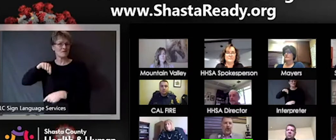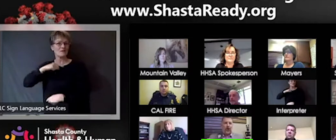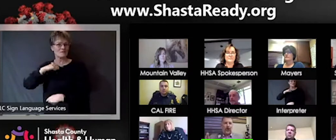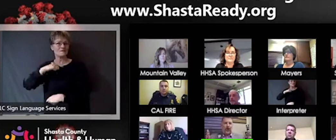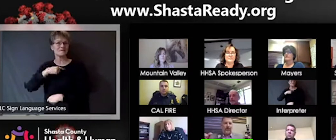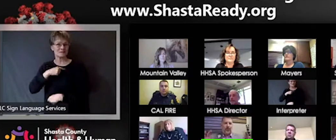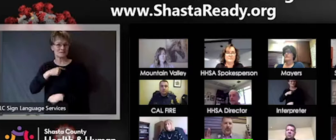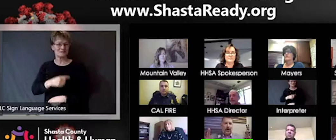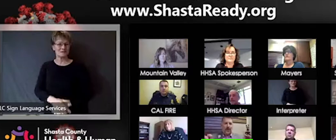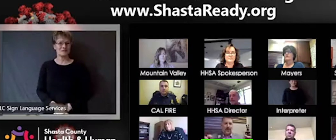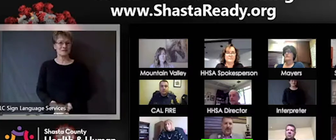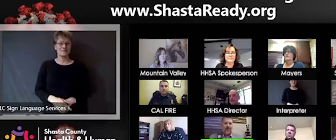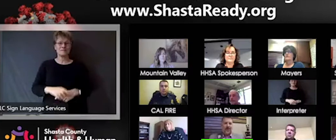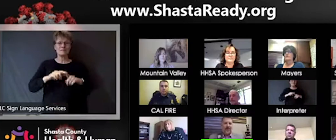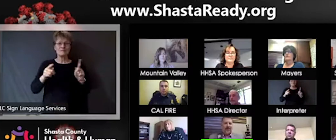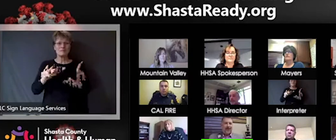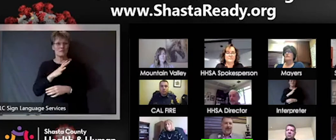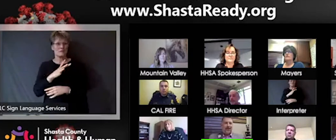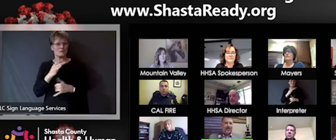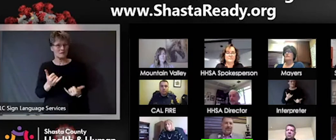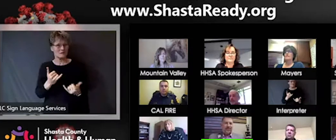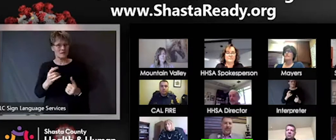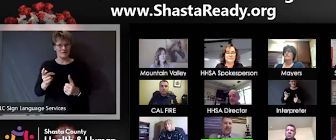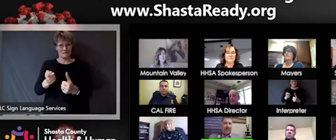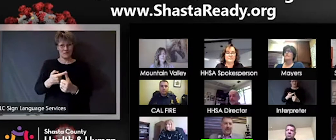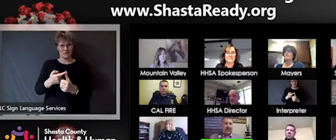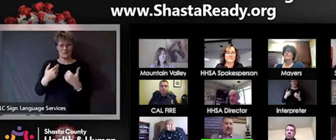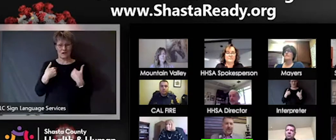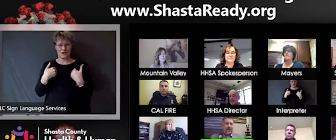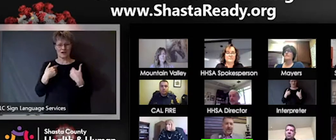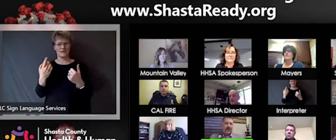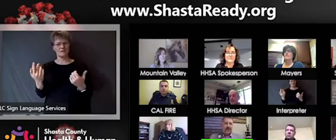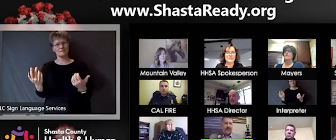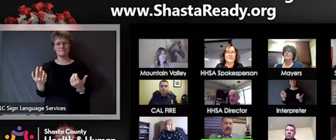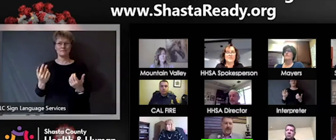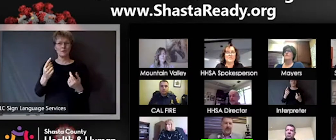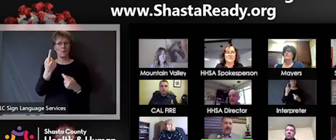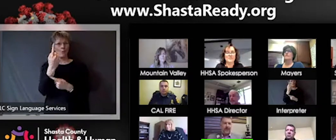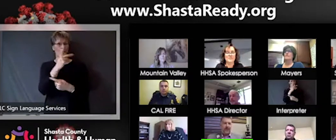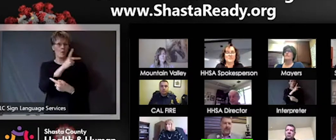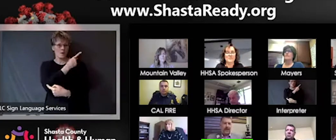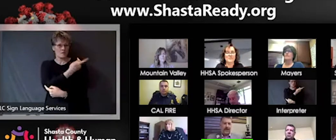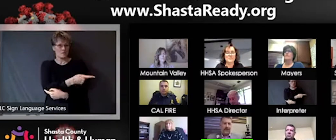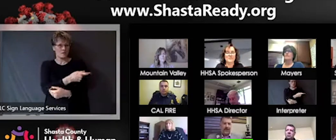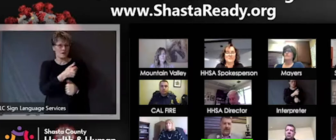going to call "graduation" from a patient who is here in the hospital and actually